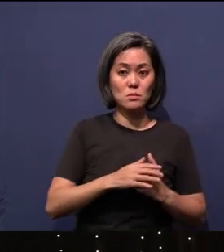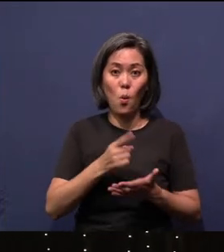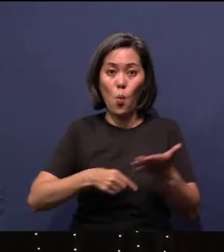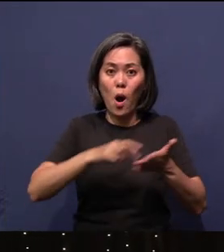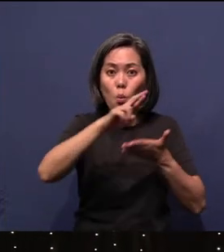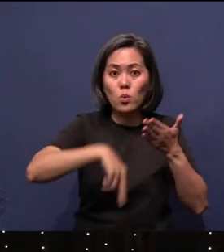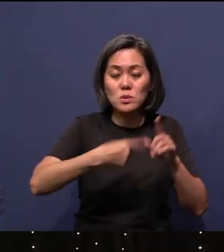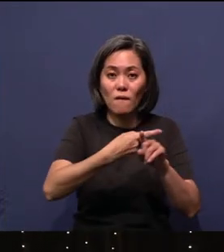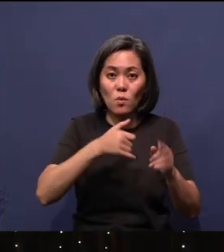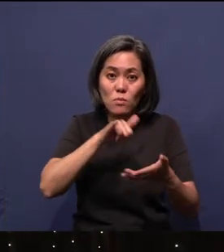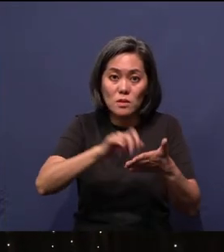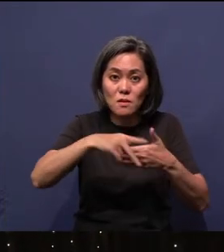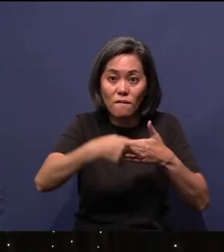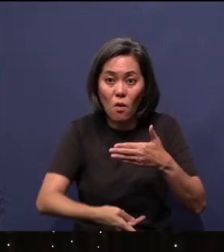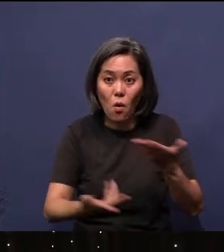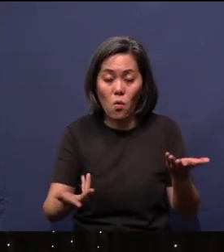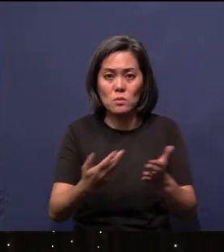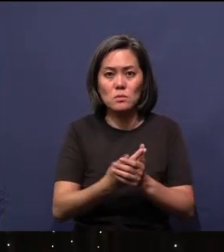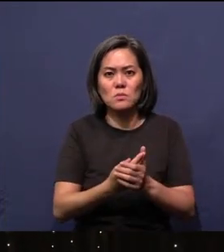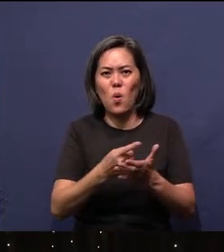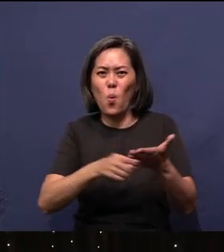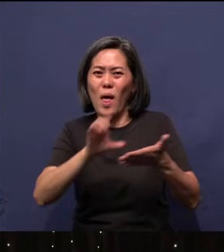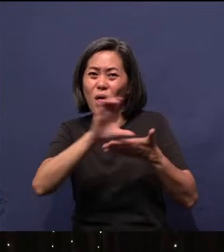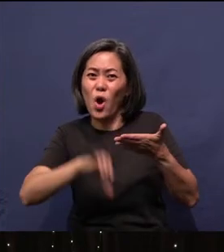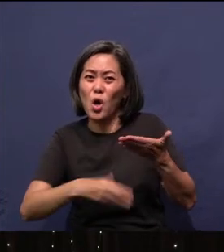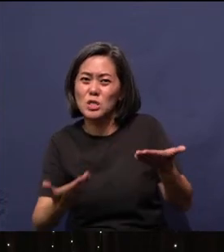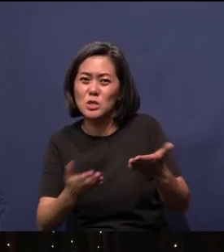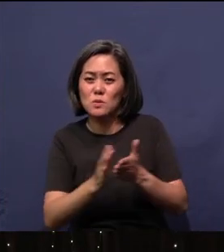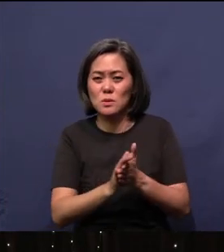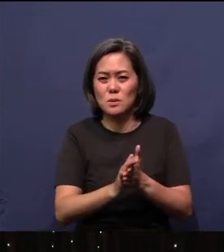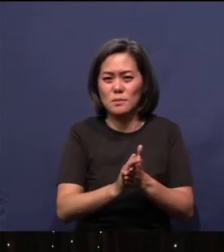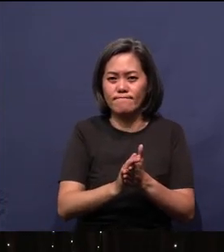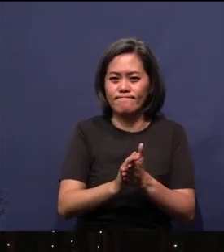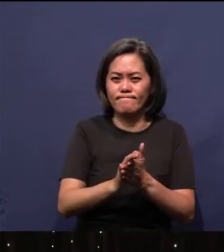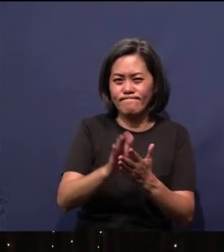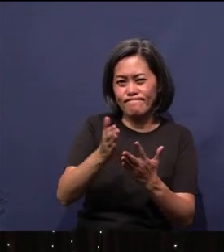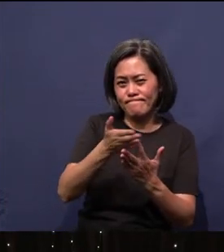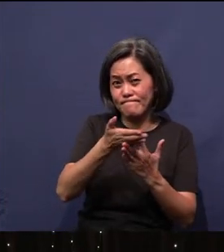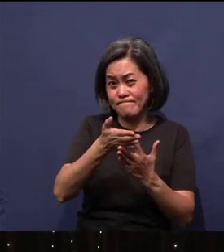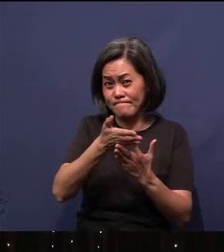the Fall? What are the consequences? Somewhere in between there, Mother's Day.